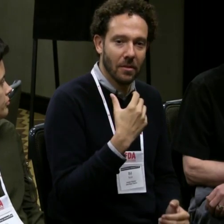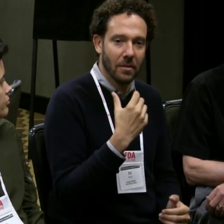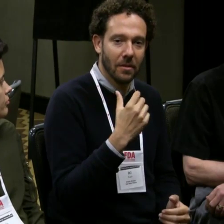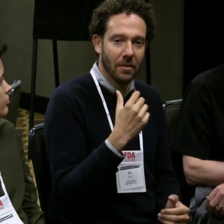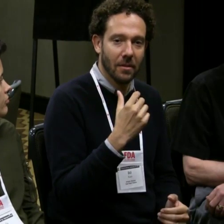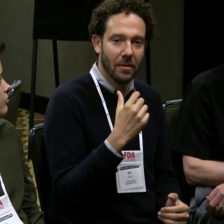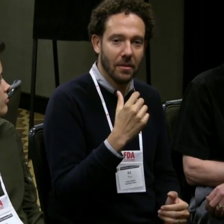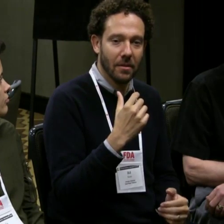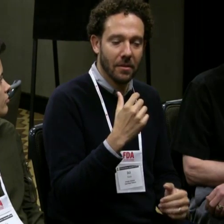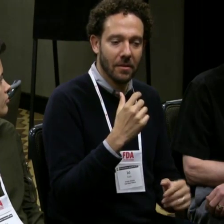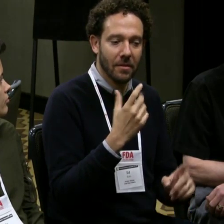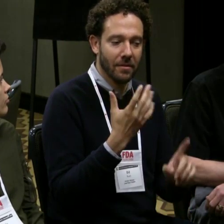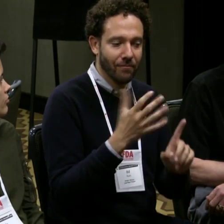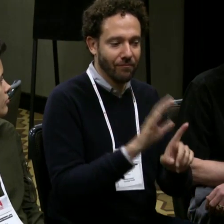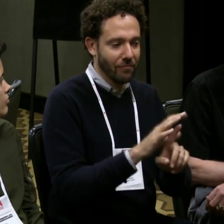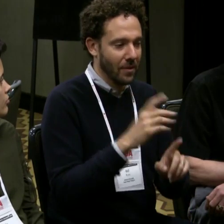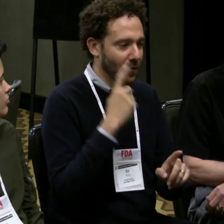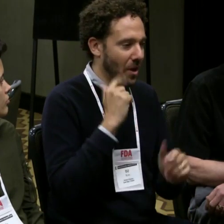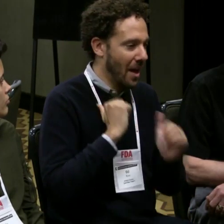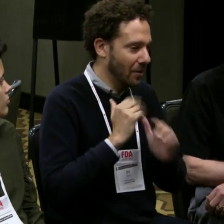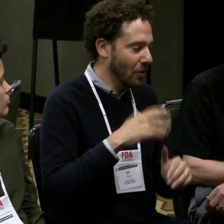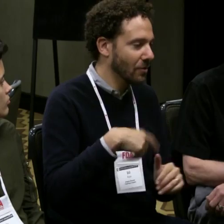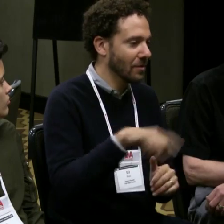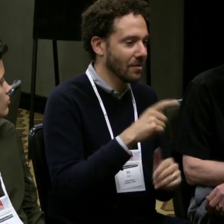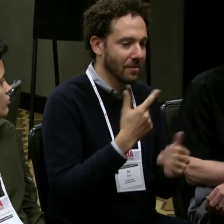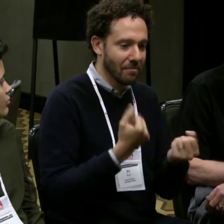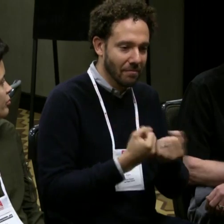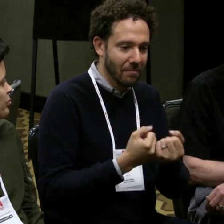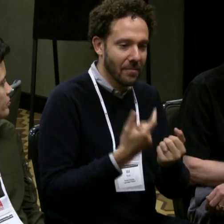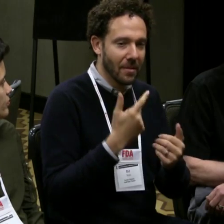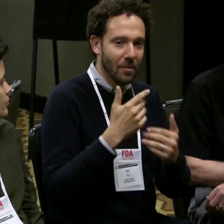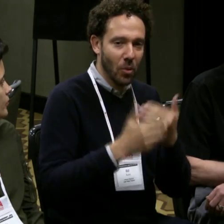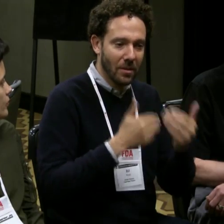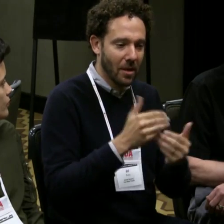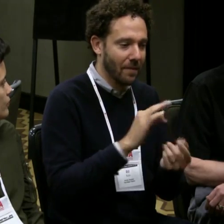In our shows we have an ASL master that will coach the actor